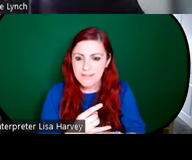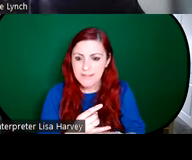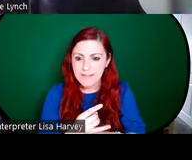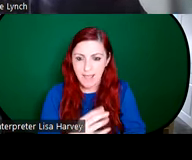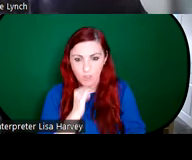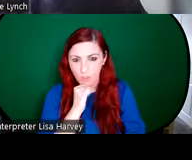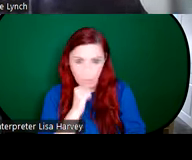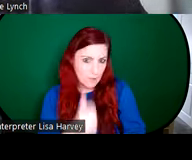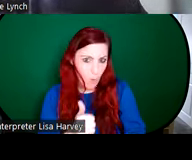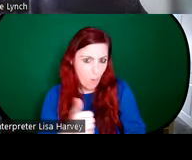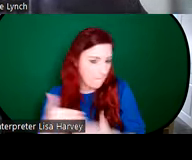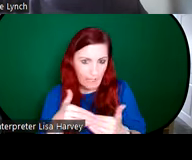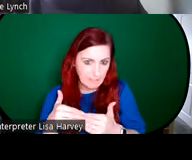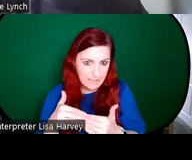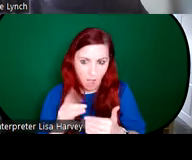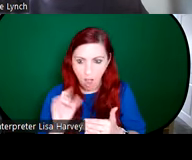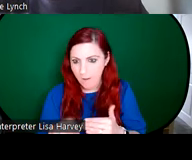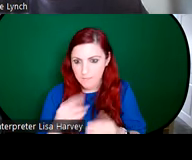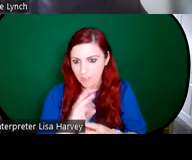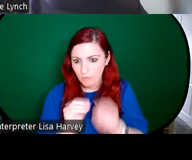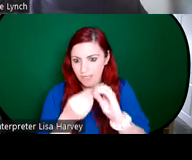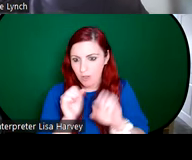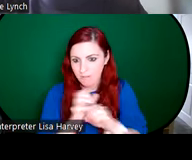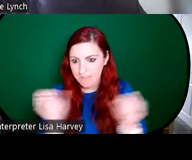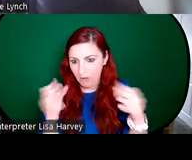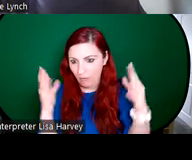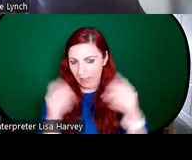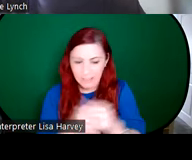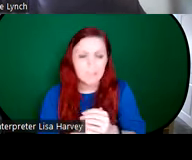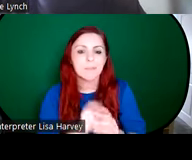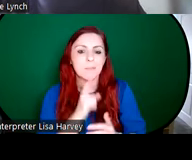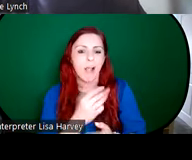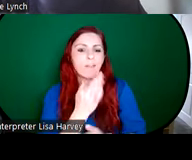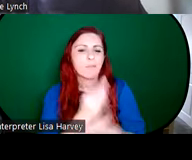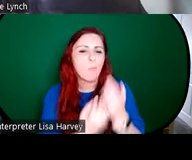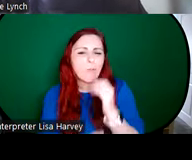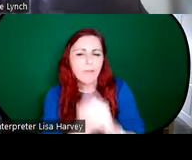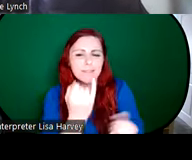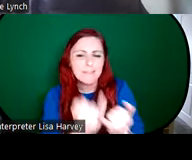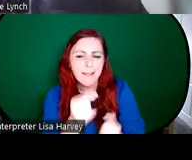this particular miracle. So there were a few other instances like this that were